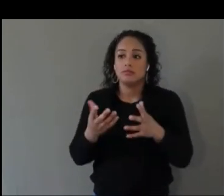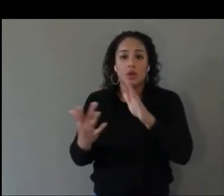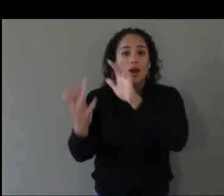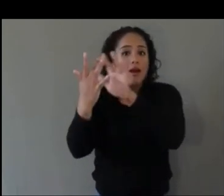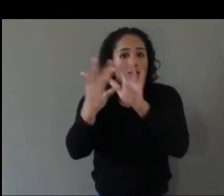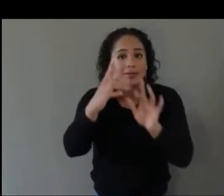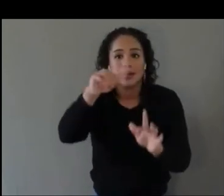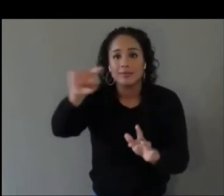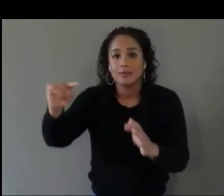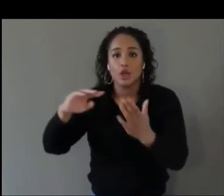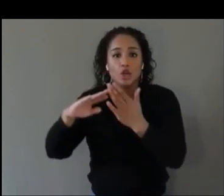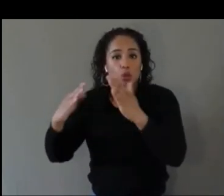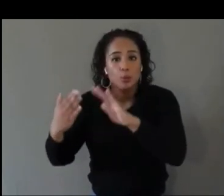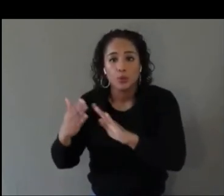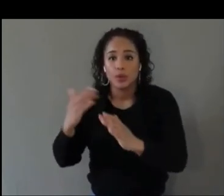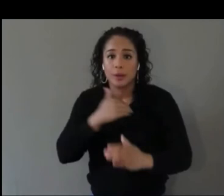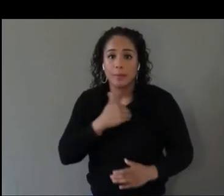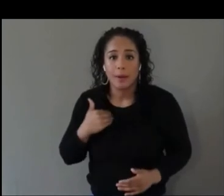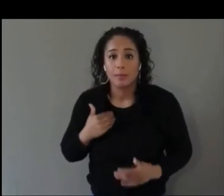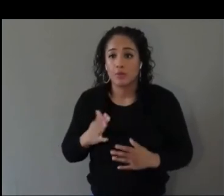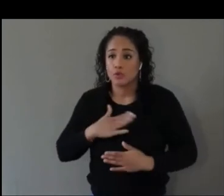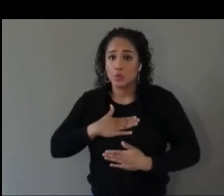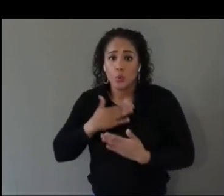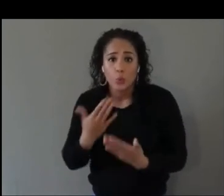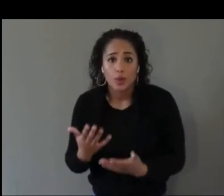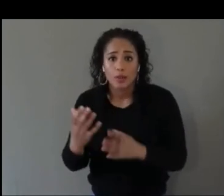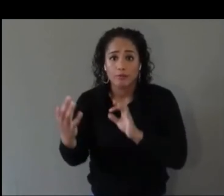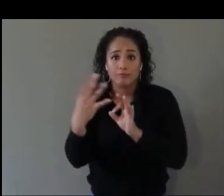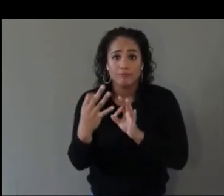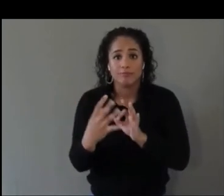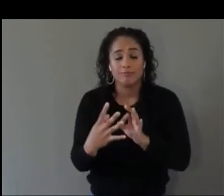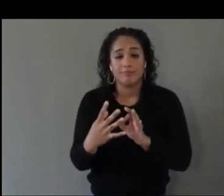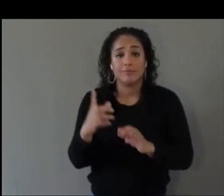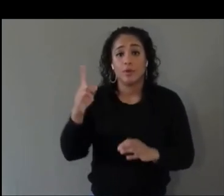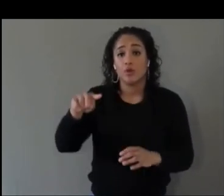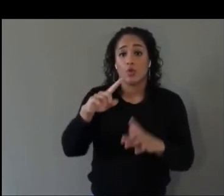You are in a great spot as an audience member. XR Access is here for that.